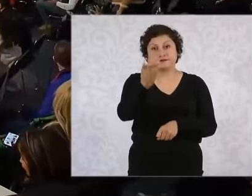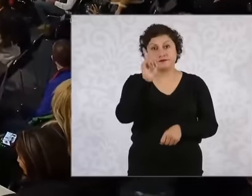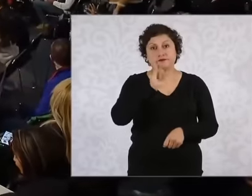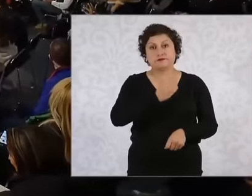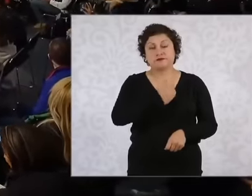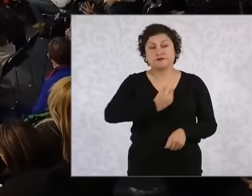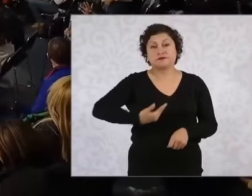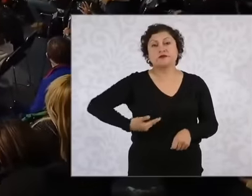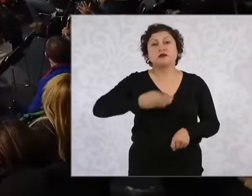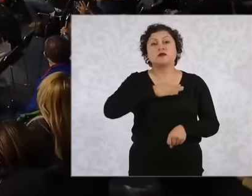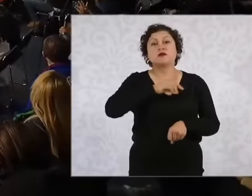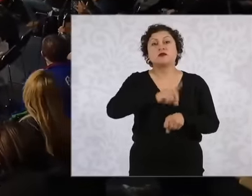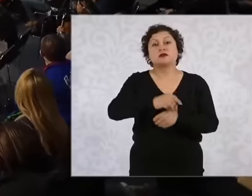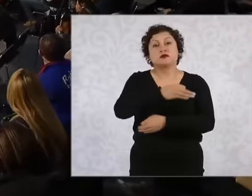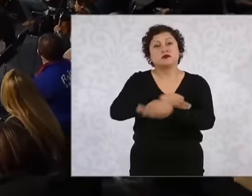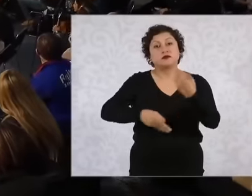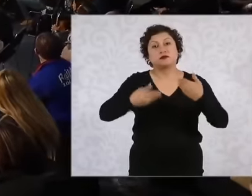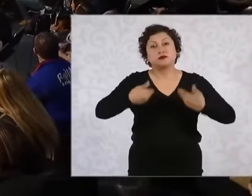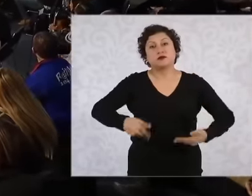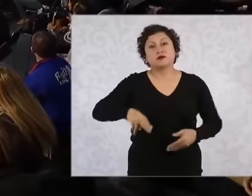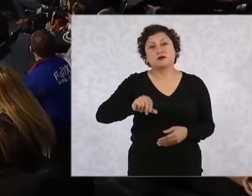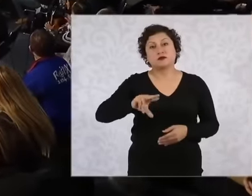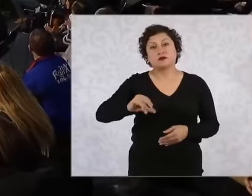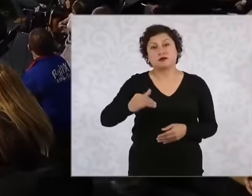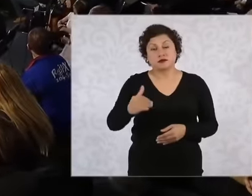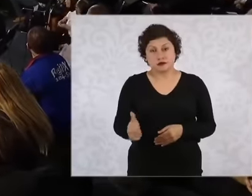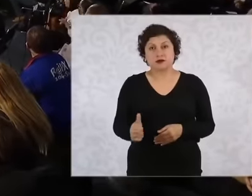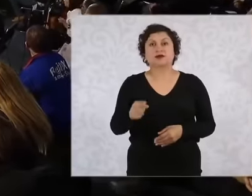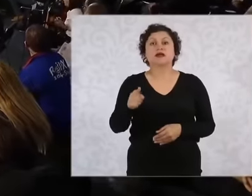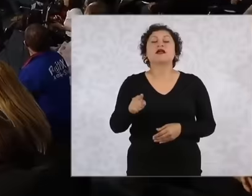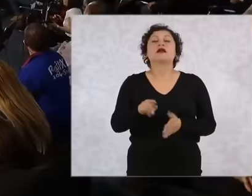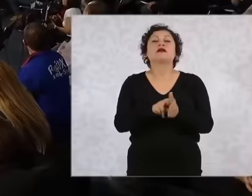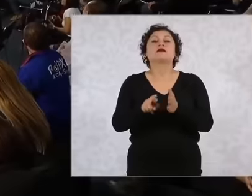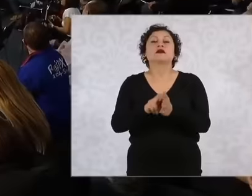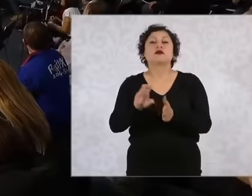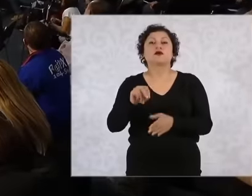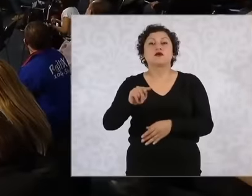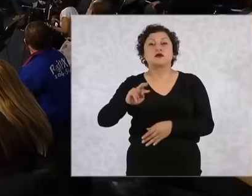to each and everyone nanc flores from the magazine contralínea president insist on this issue